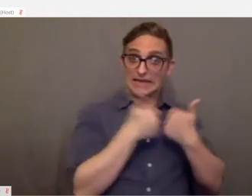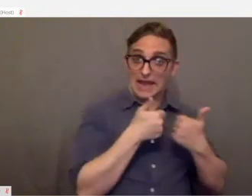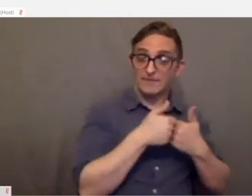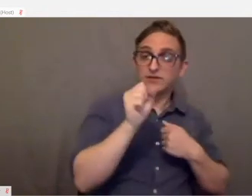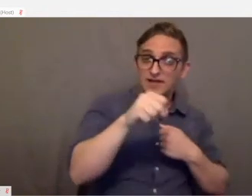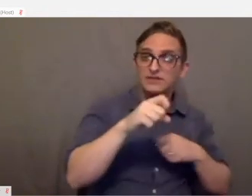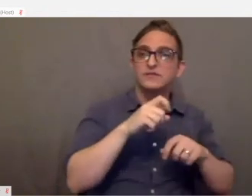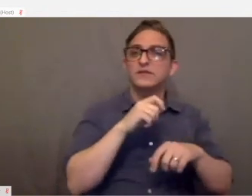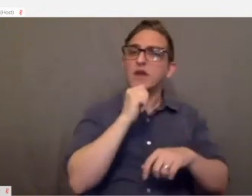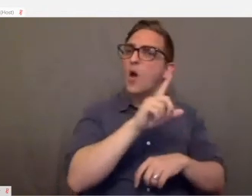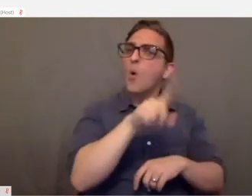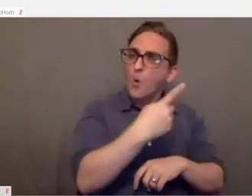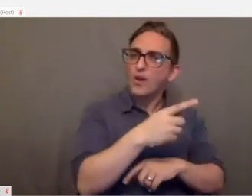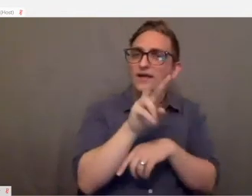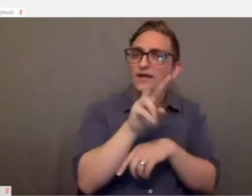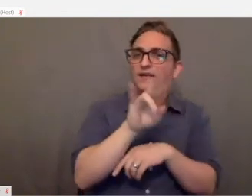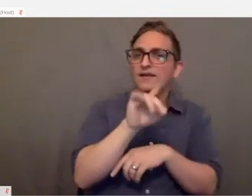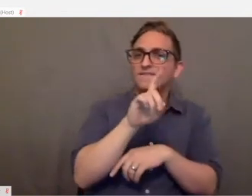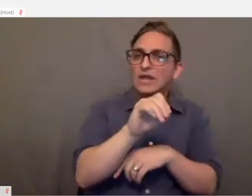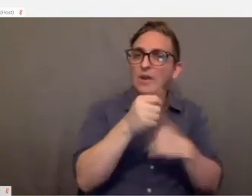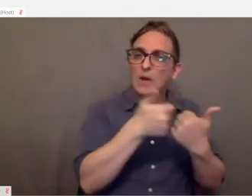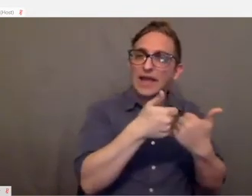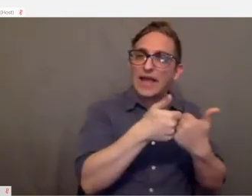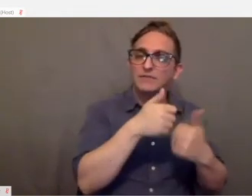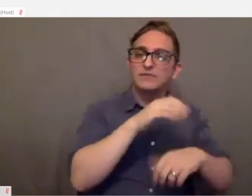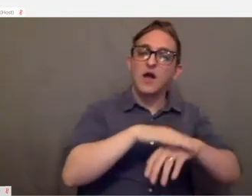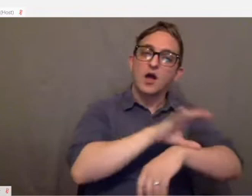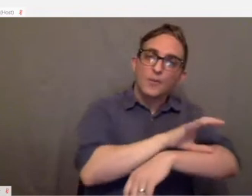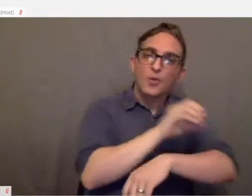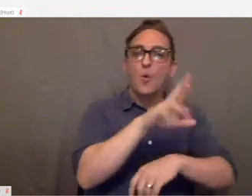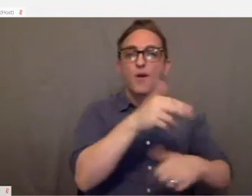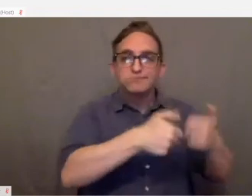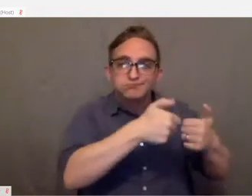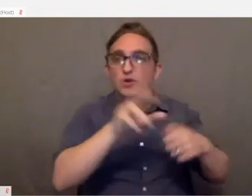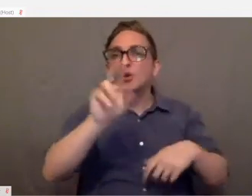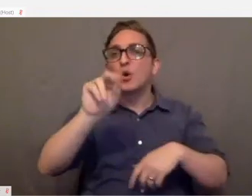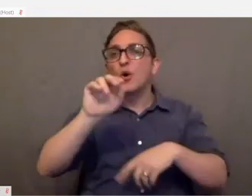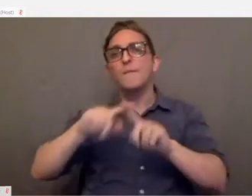video games or on your phone or PC, but also sitting down around a family card table and